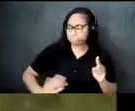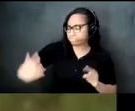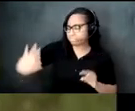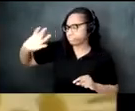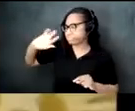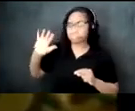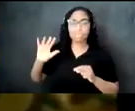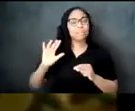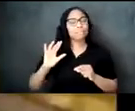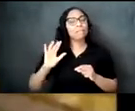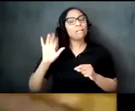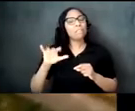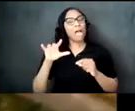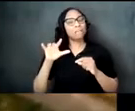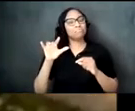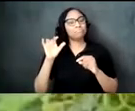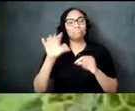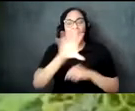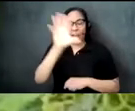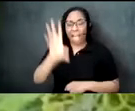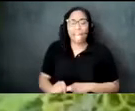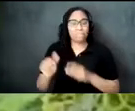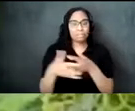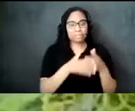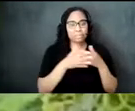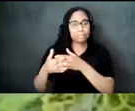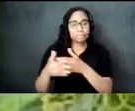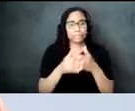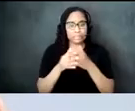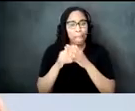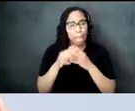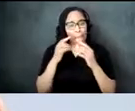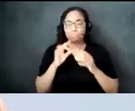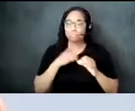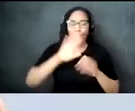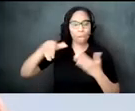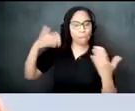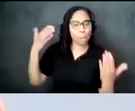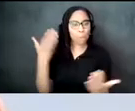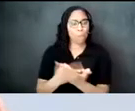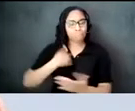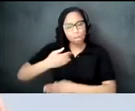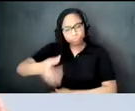came with thousands of years of plant and herbal knowledge passed down from generation